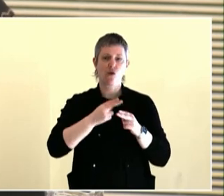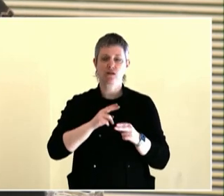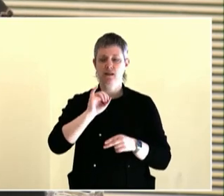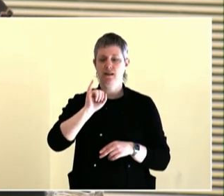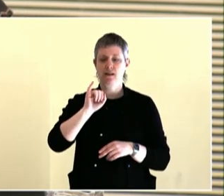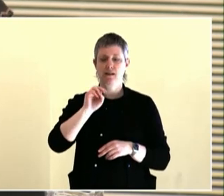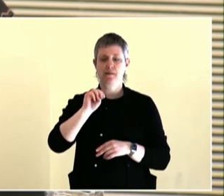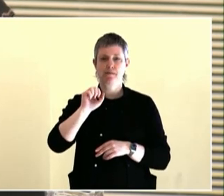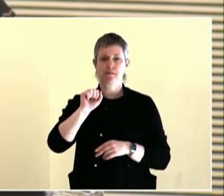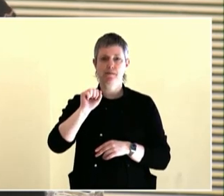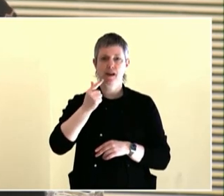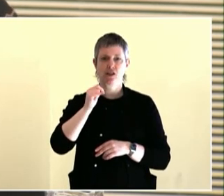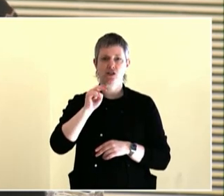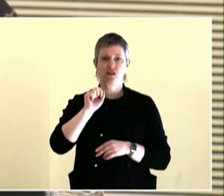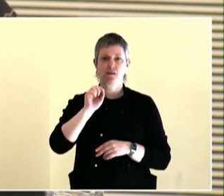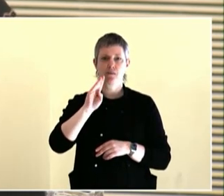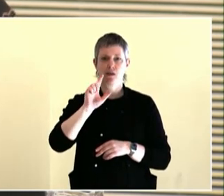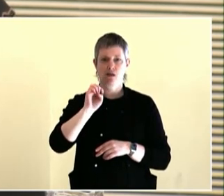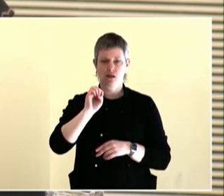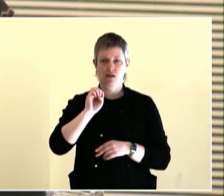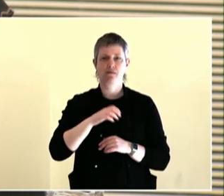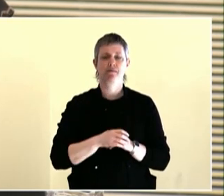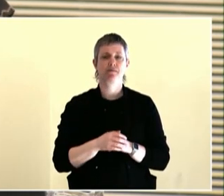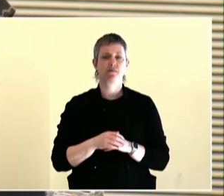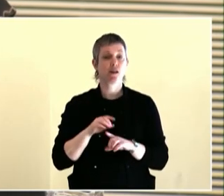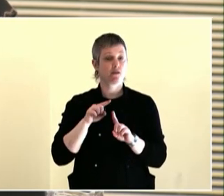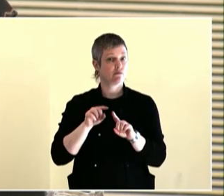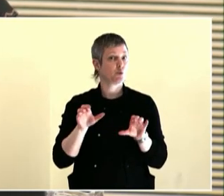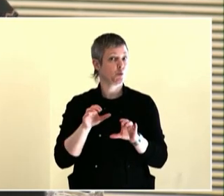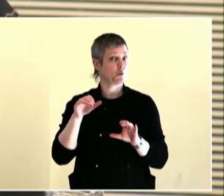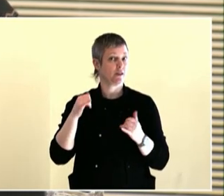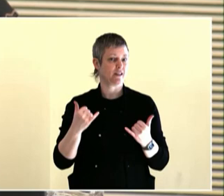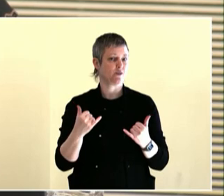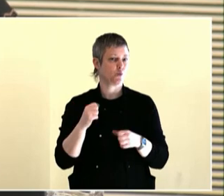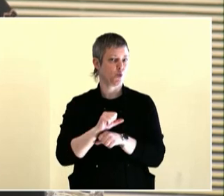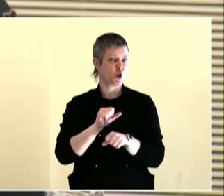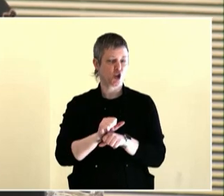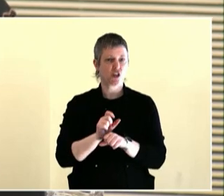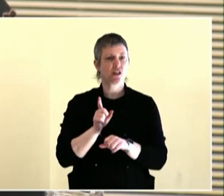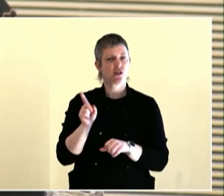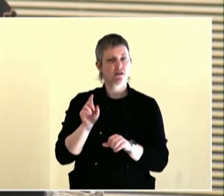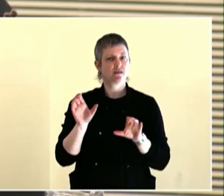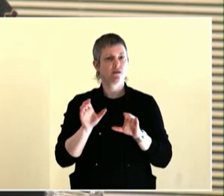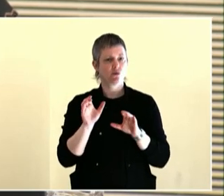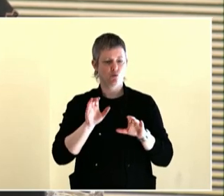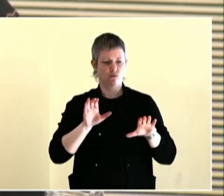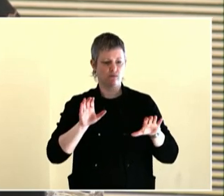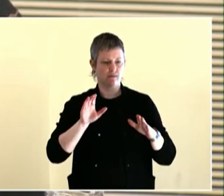So just I think about that and think about the joy and the fun and events like these that